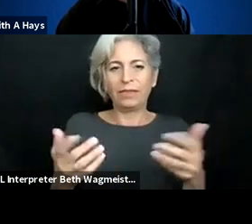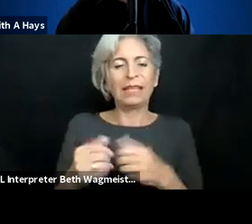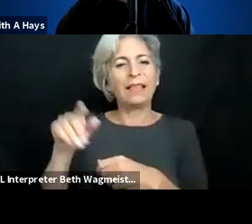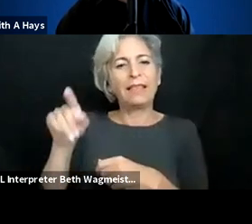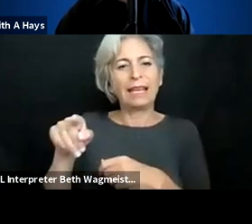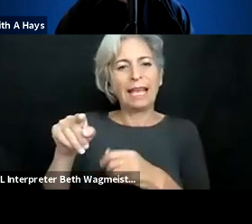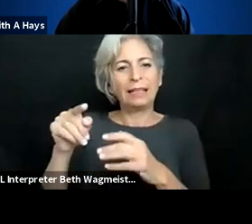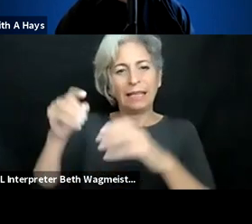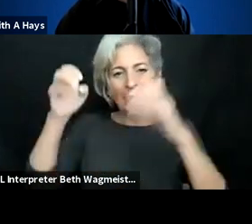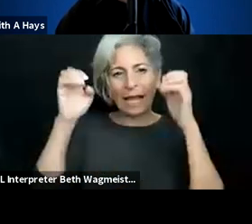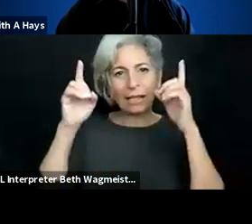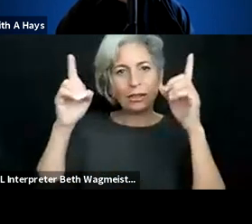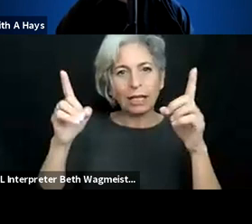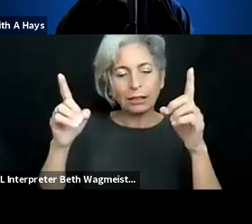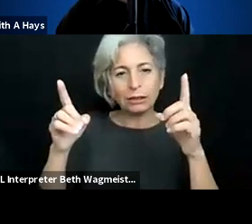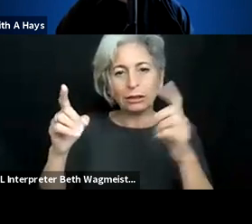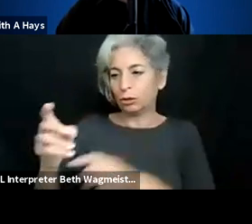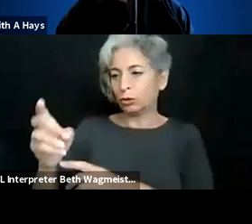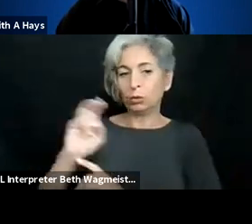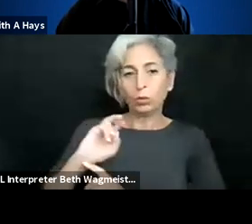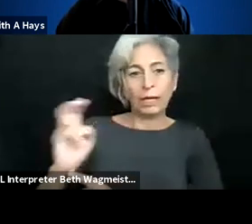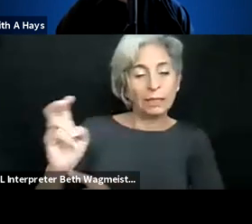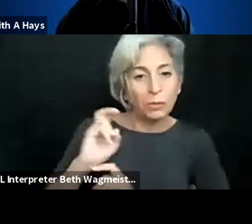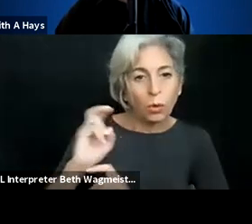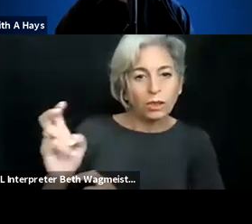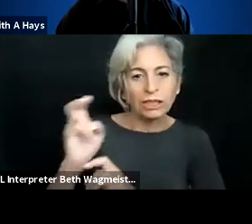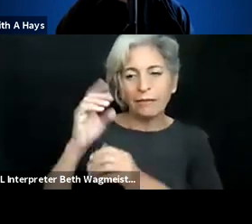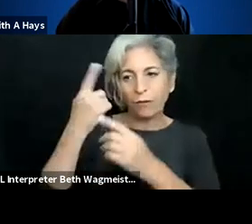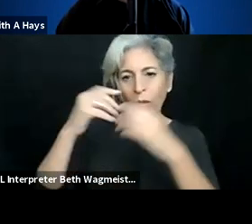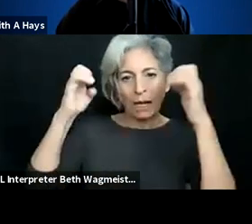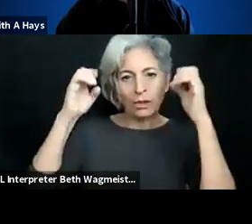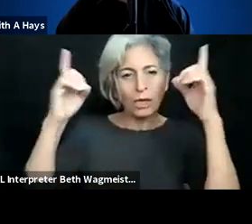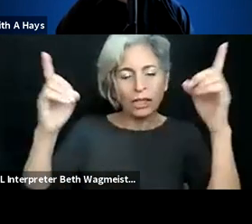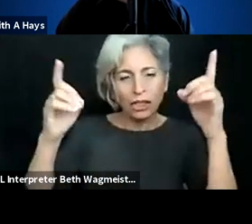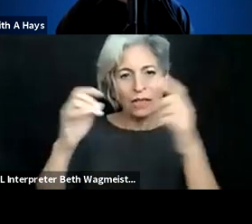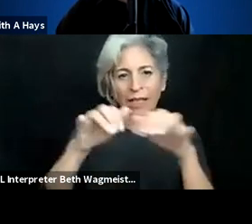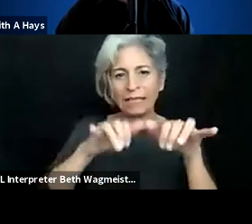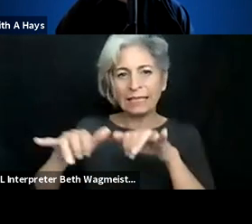access to education.